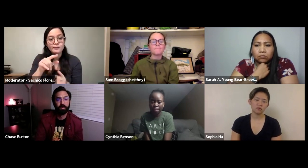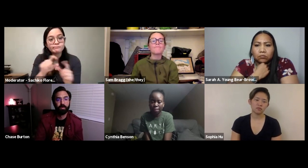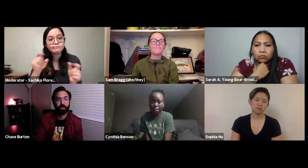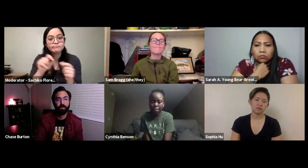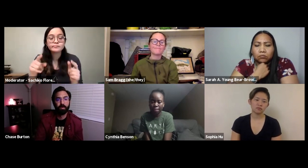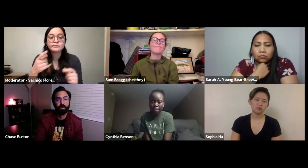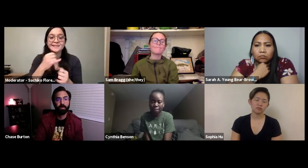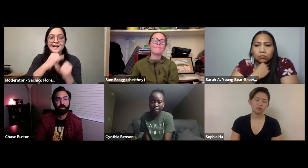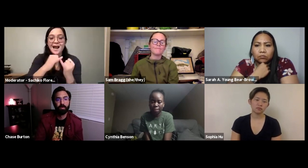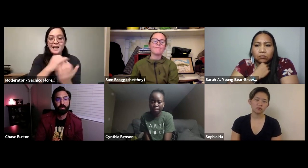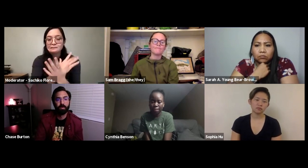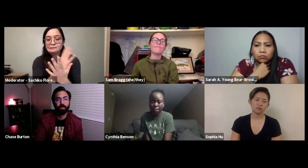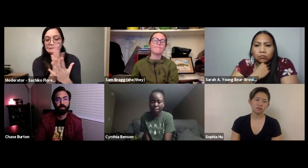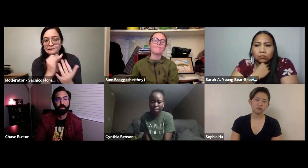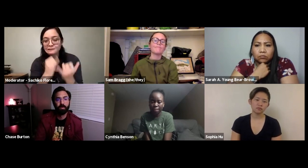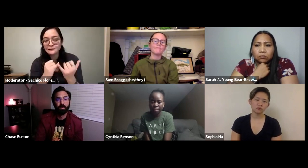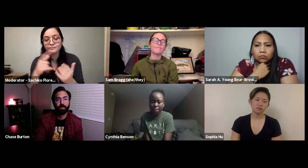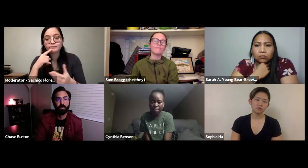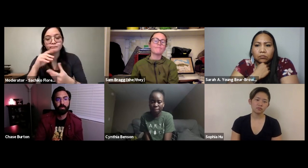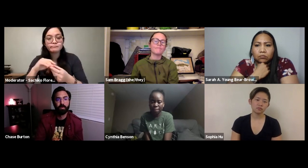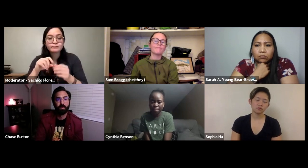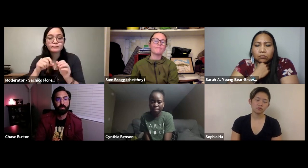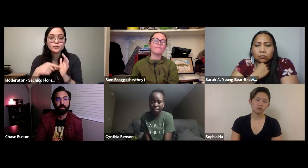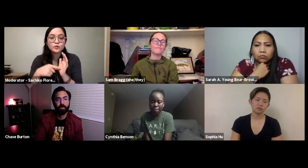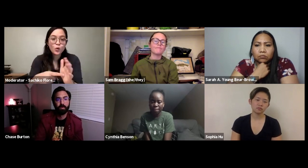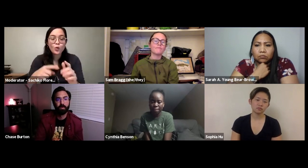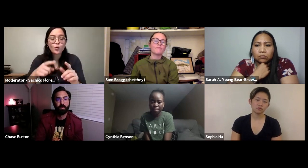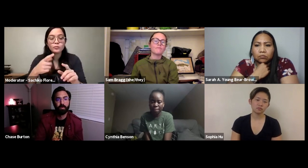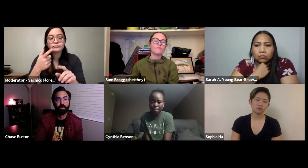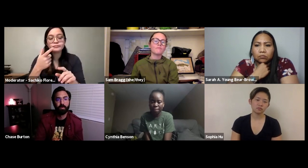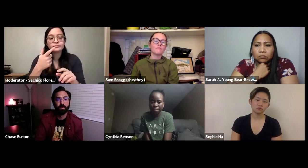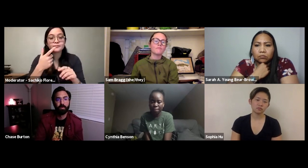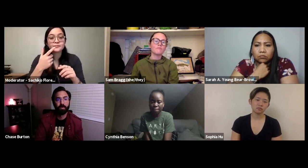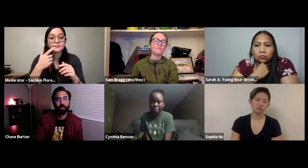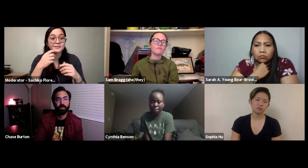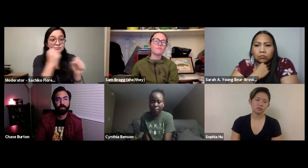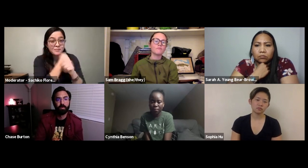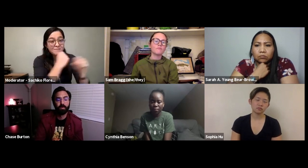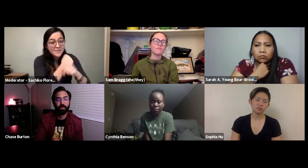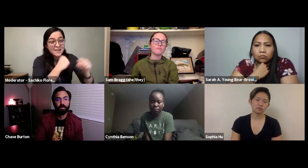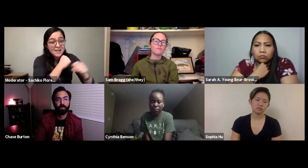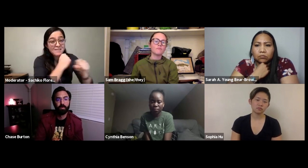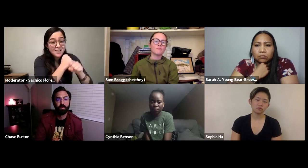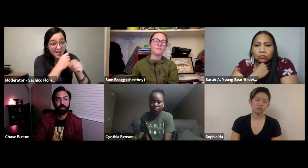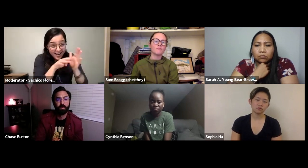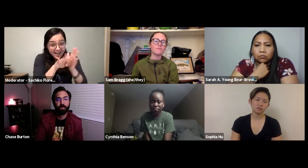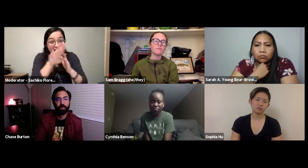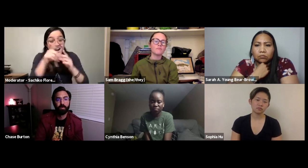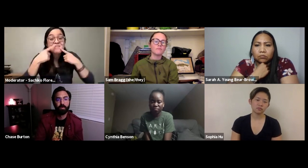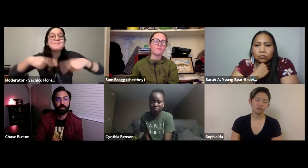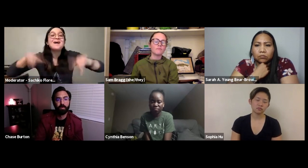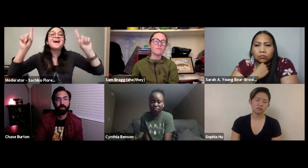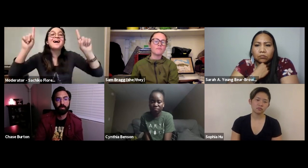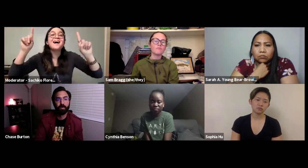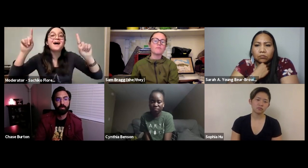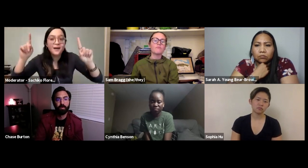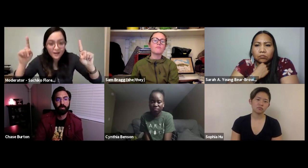this film was leading up to 2020. I remember at the very end they kind of showed the fight